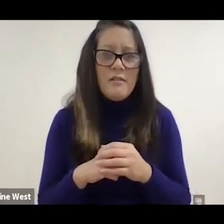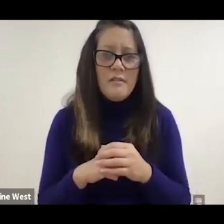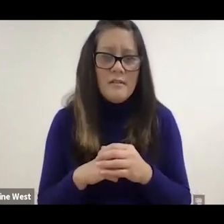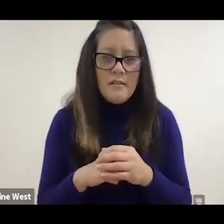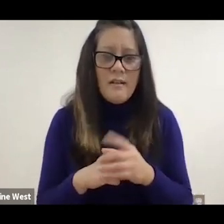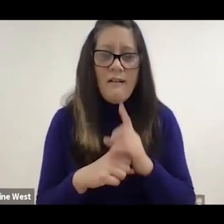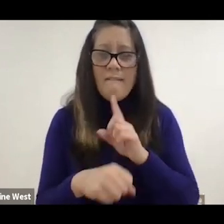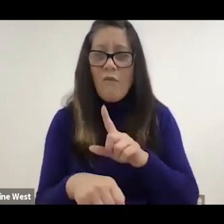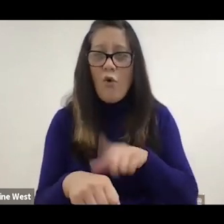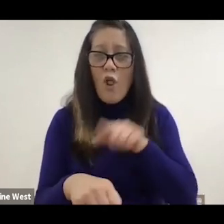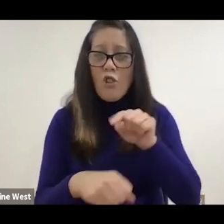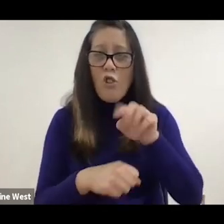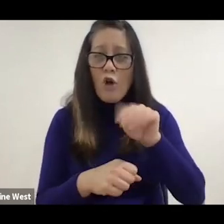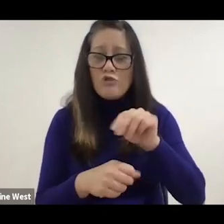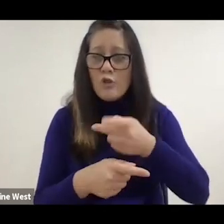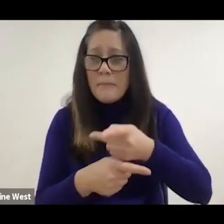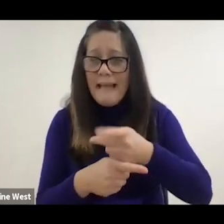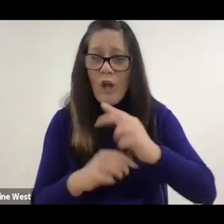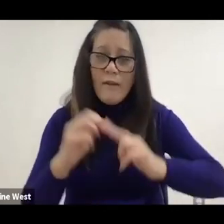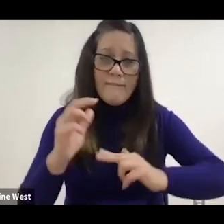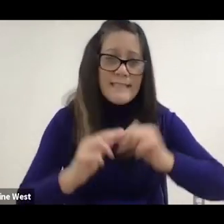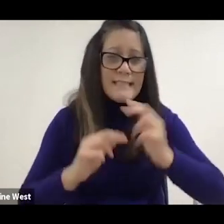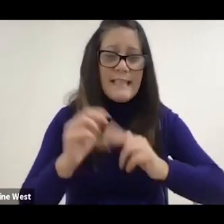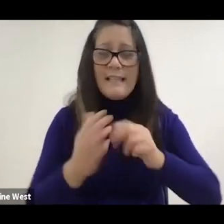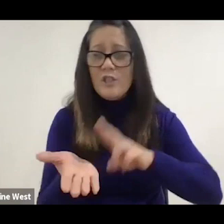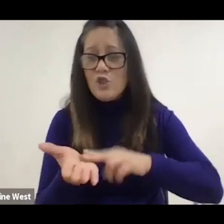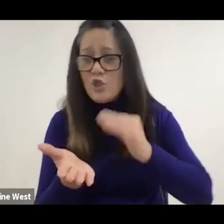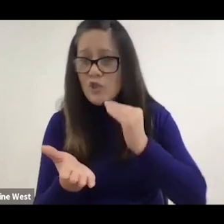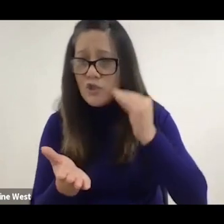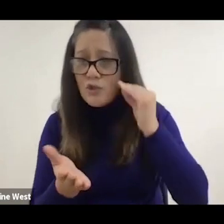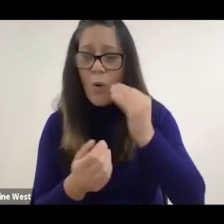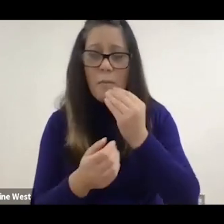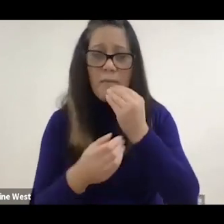nursing homes in box stores in grocery stores and things contact.